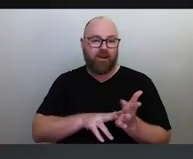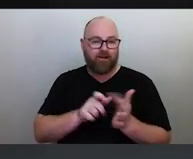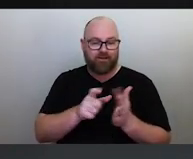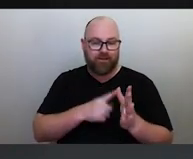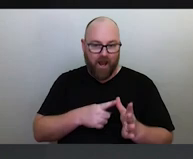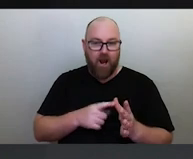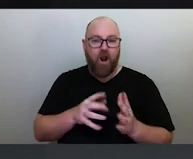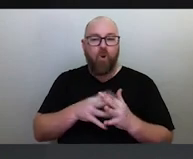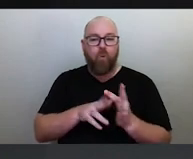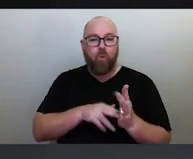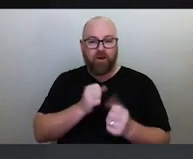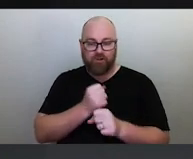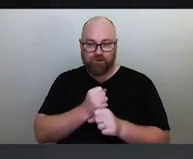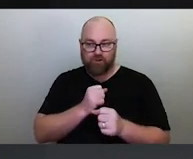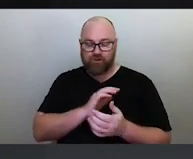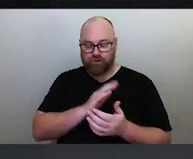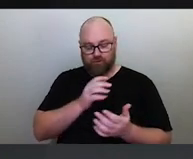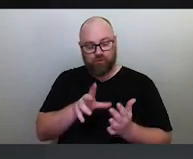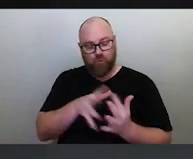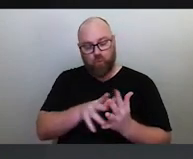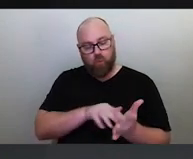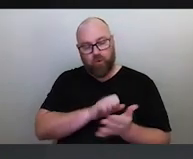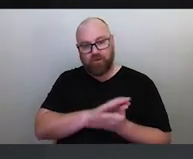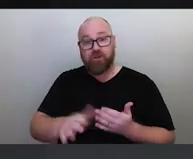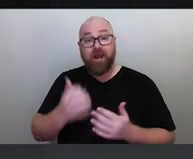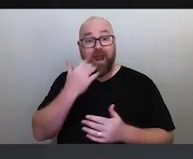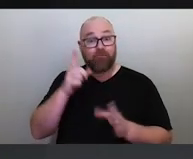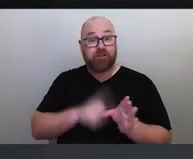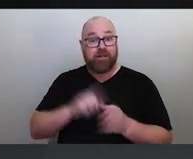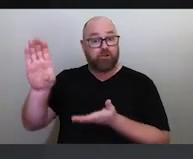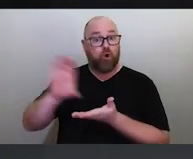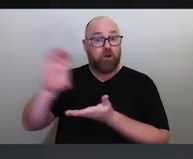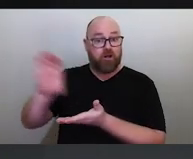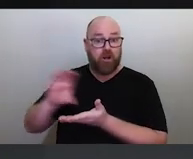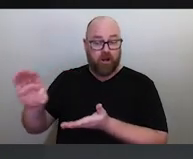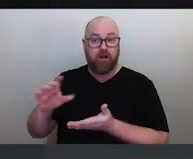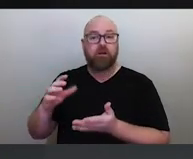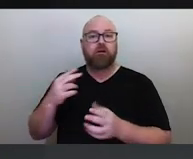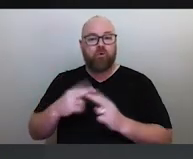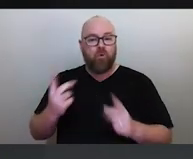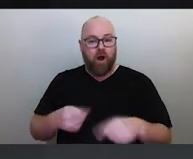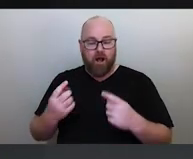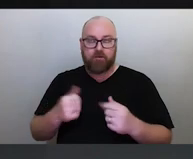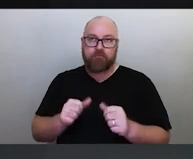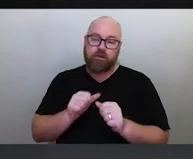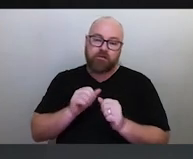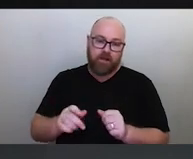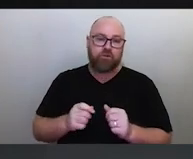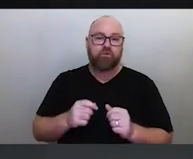by a generous donation from the family and it's fantastic to be able to gather and learn together thanks to this event.